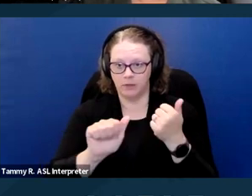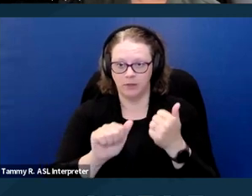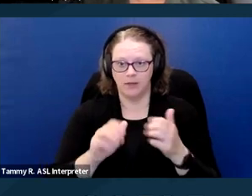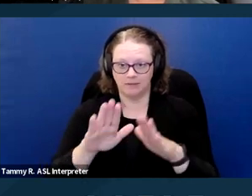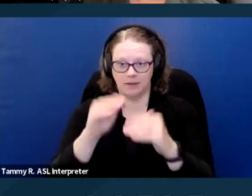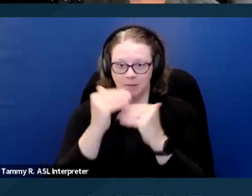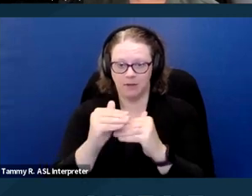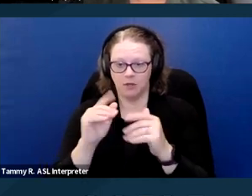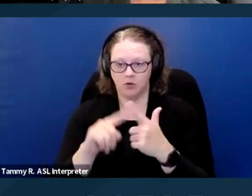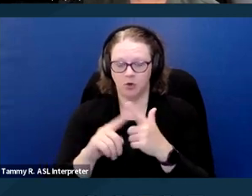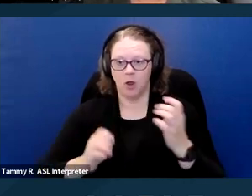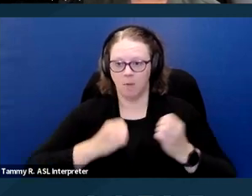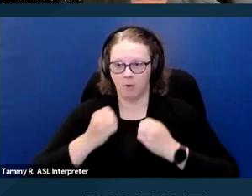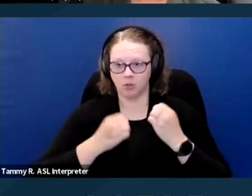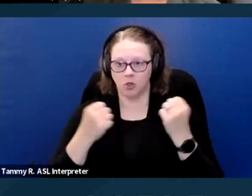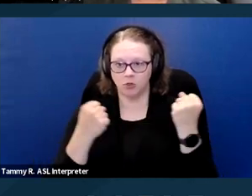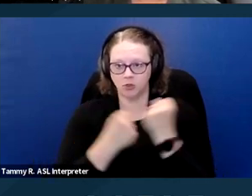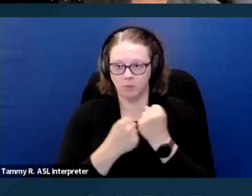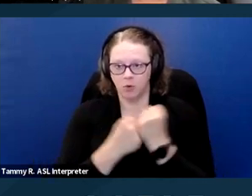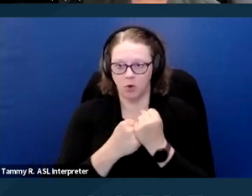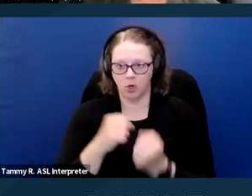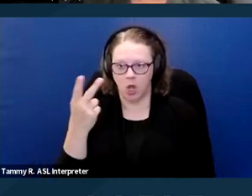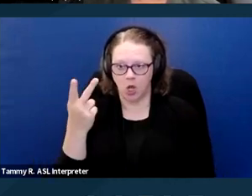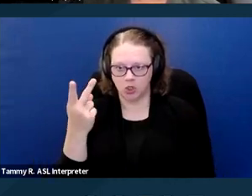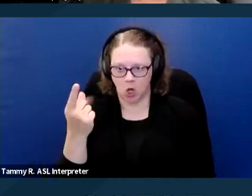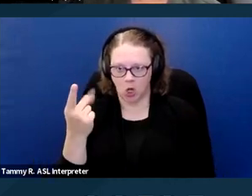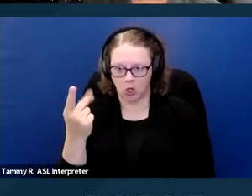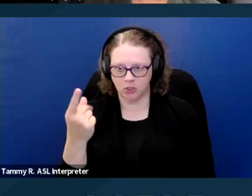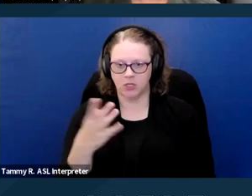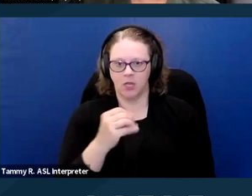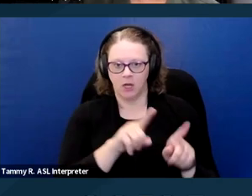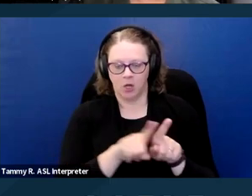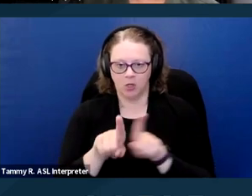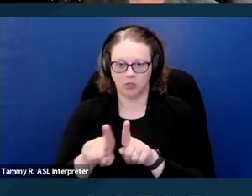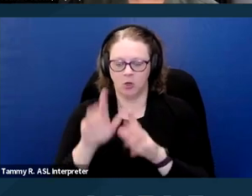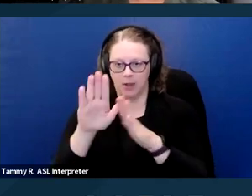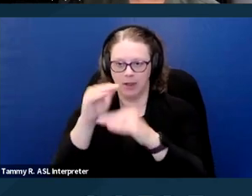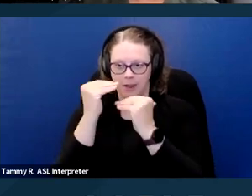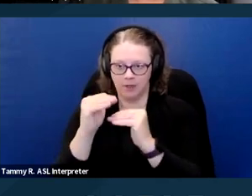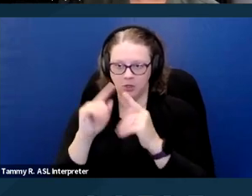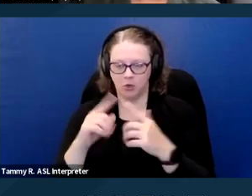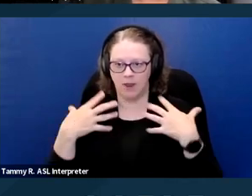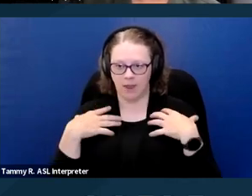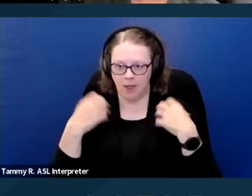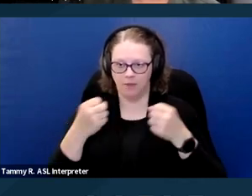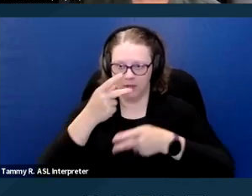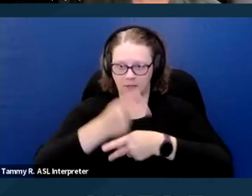to emotional support dogs and it's also limited to healthcare practitioners which are licensed